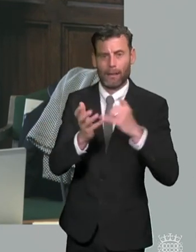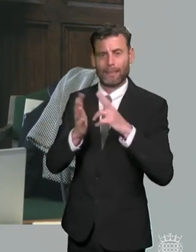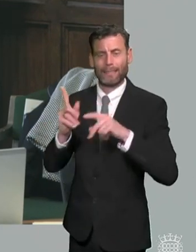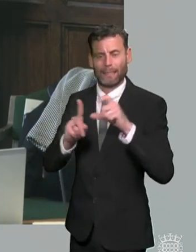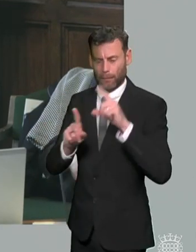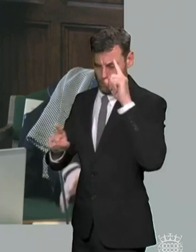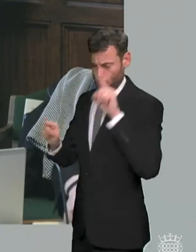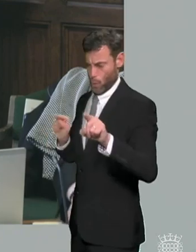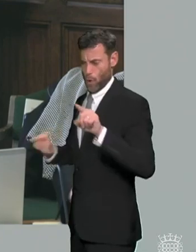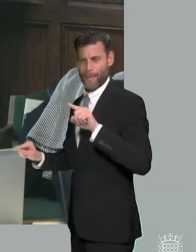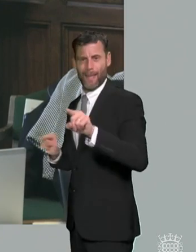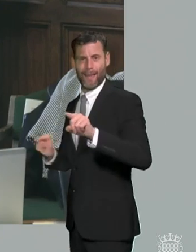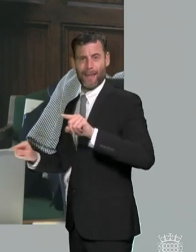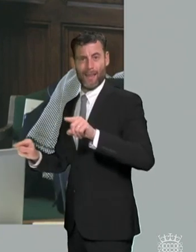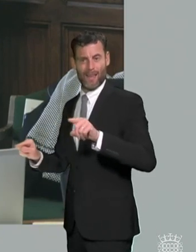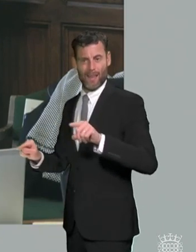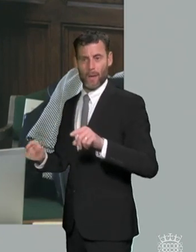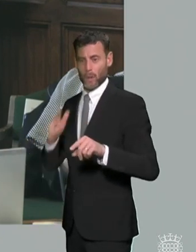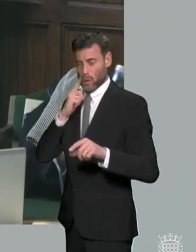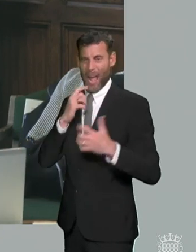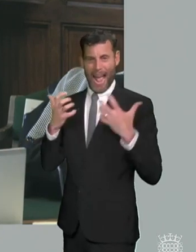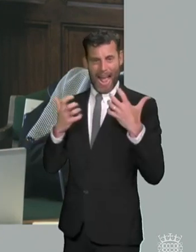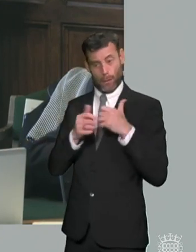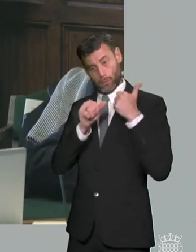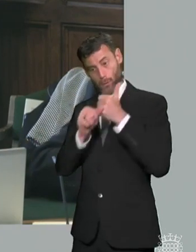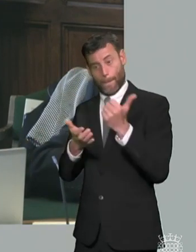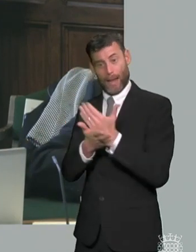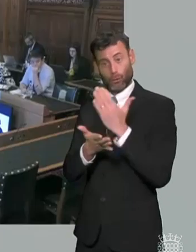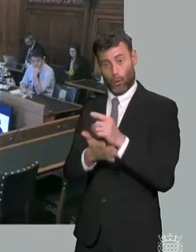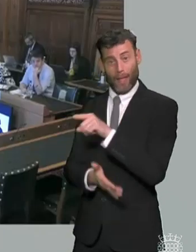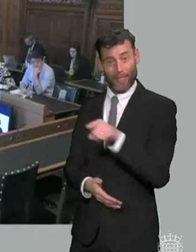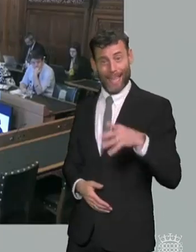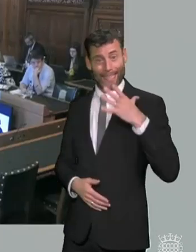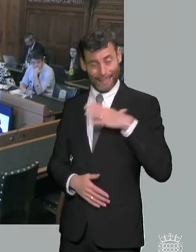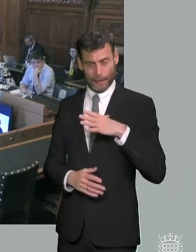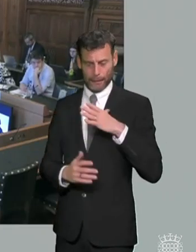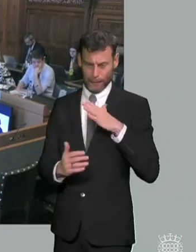needs of disadvantaged and vulnerable children are met so maybe i'll start with imogen please